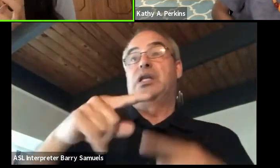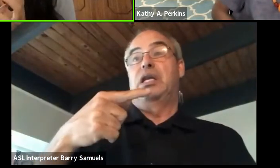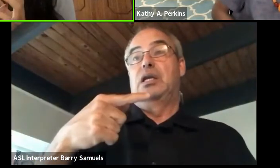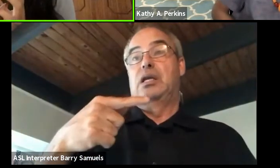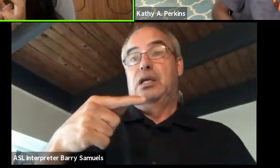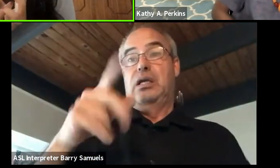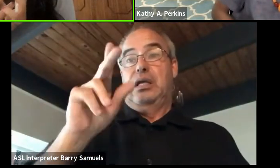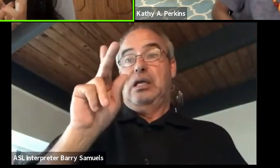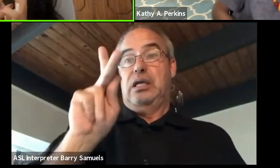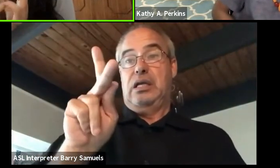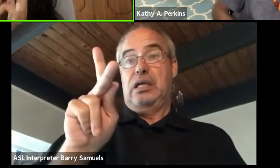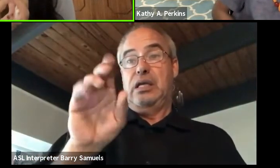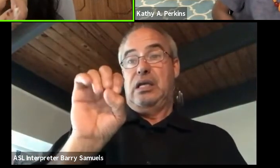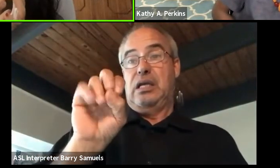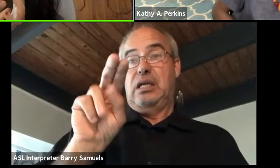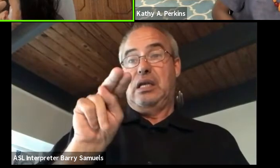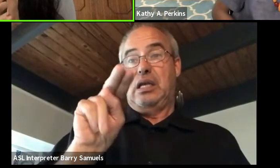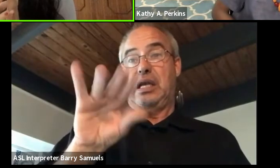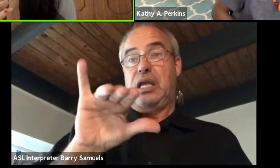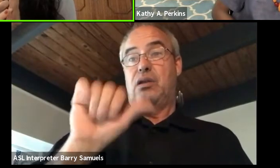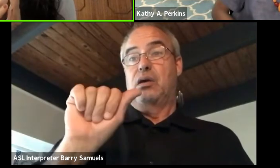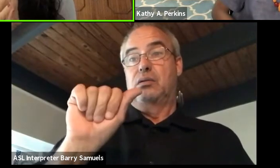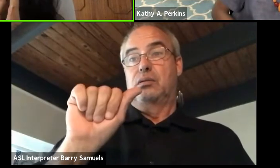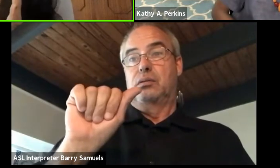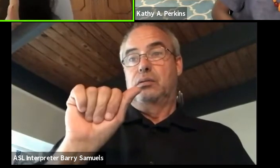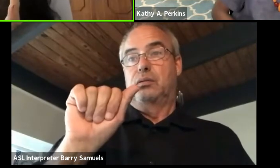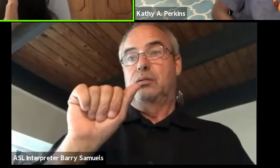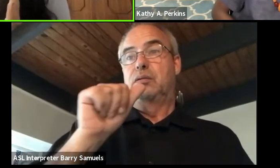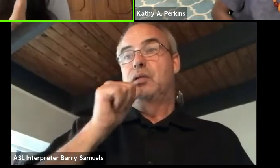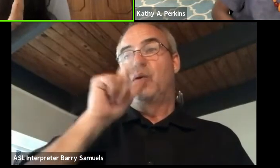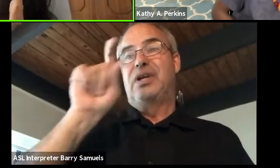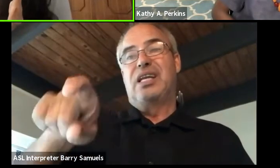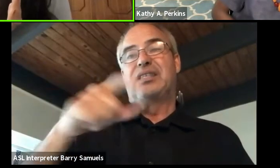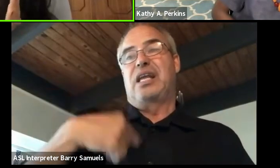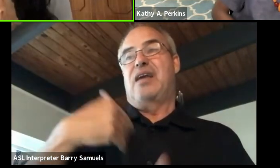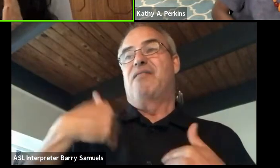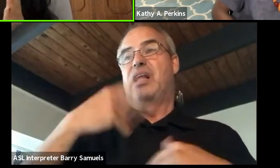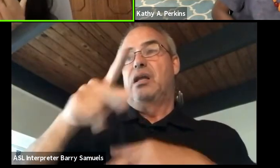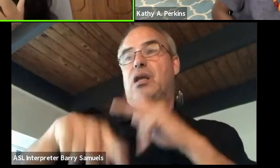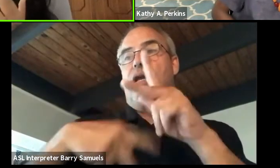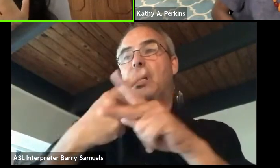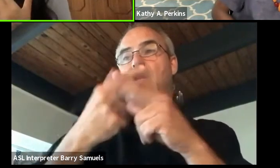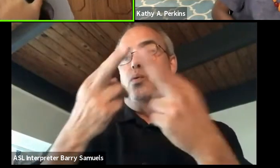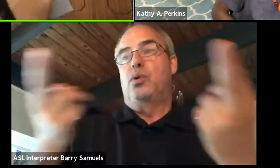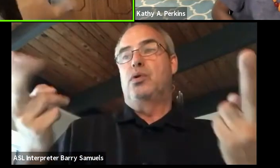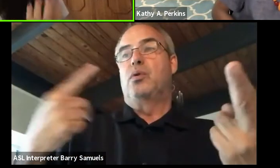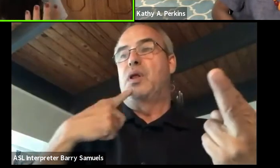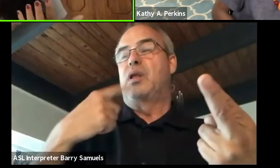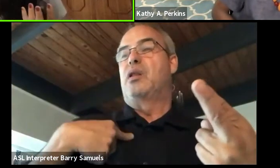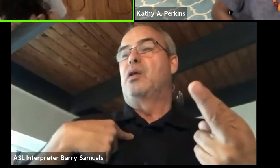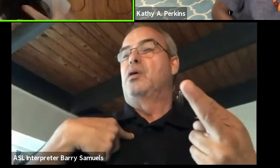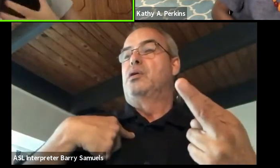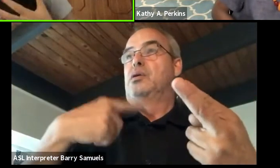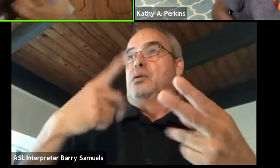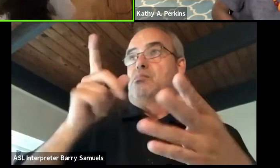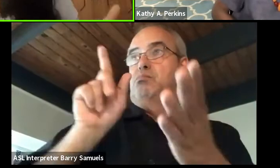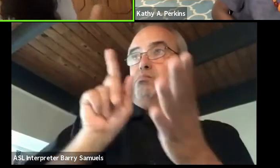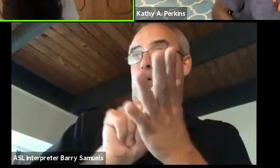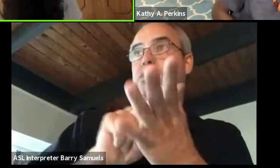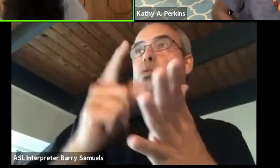is that we don't necessarily have the kind of resources that Rutledge would to be able to publish. That being said, we do have wonderful publishers